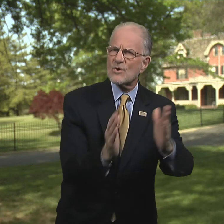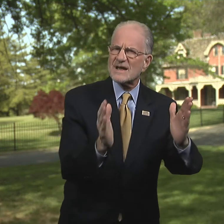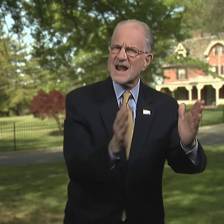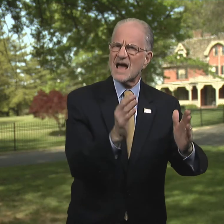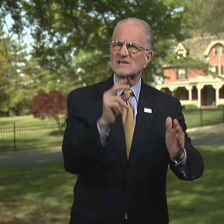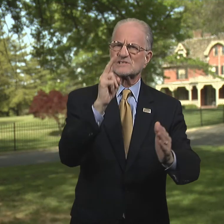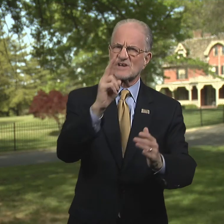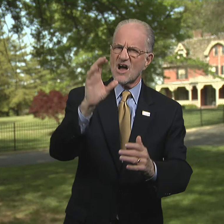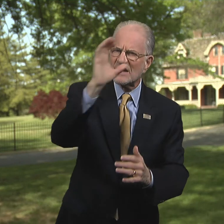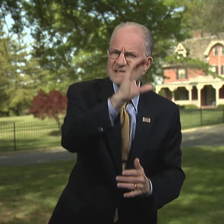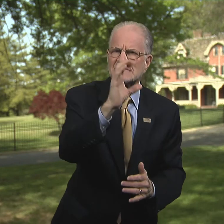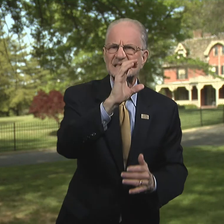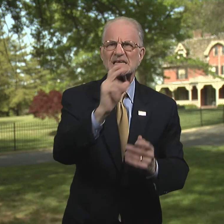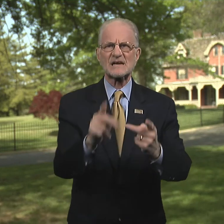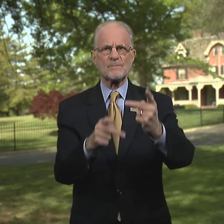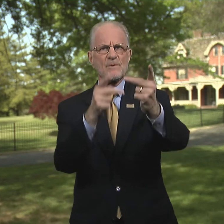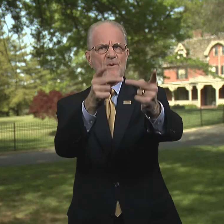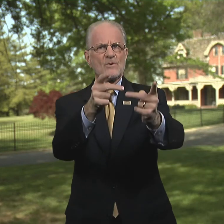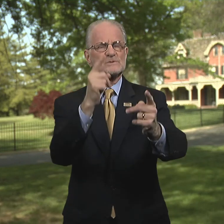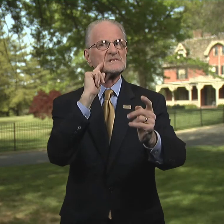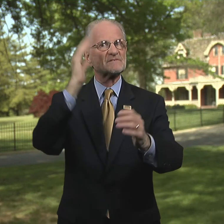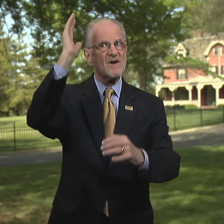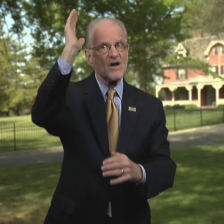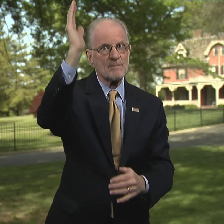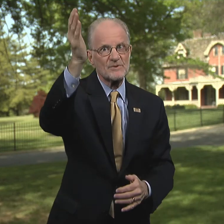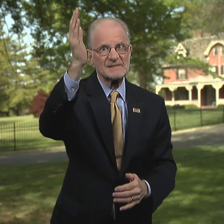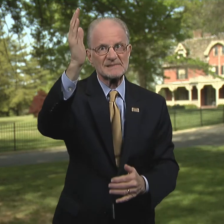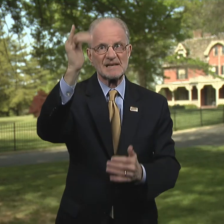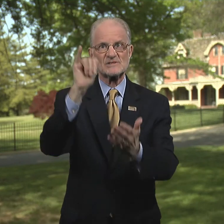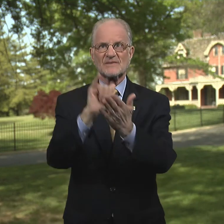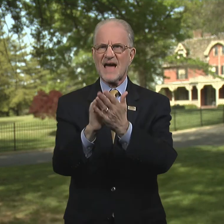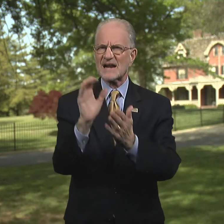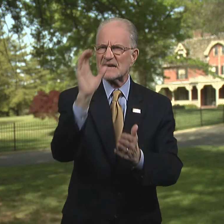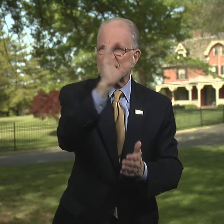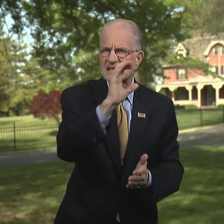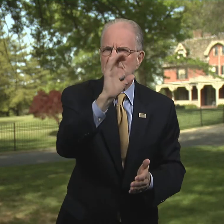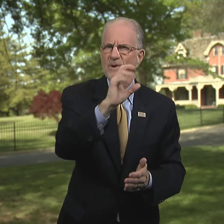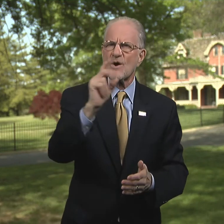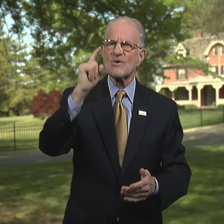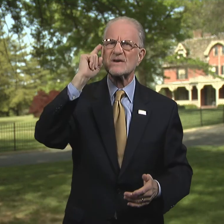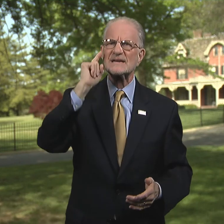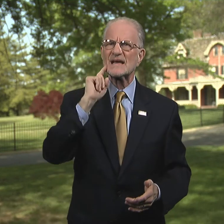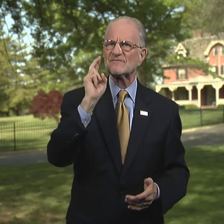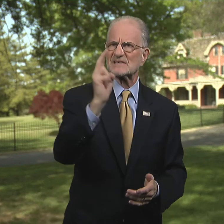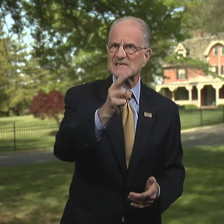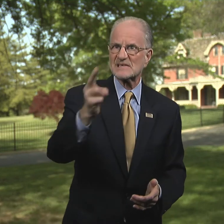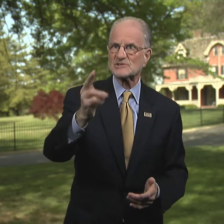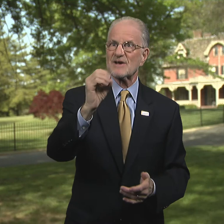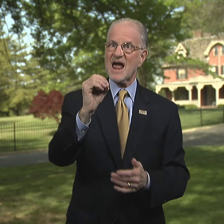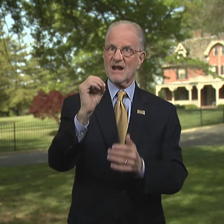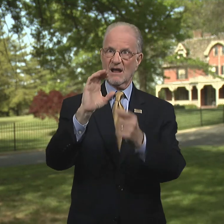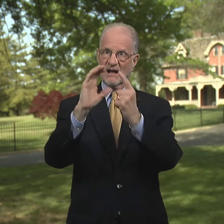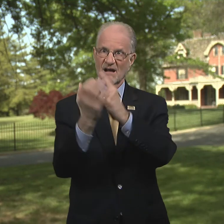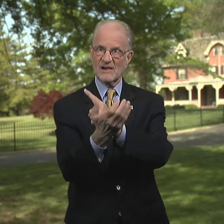Organizers are seeking proposals for presentations that explore deaf history and culture